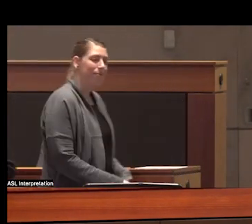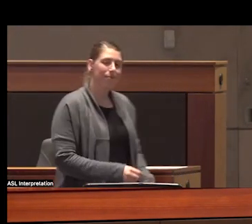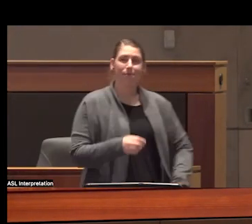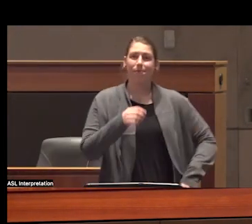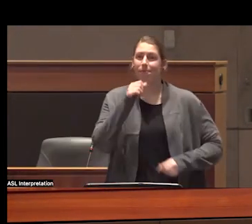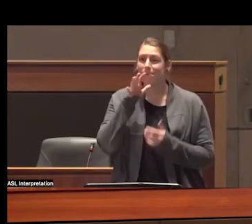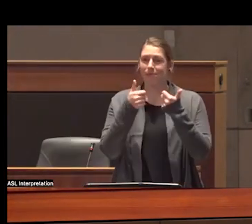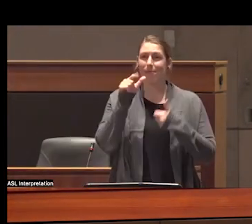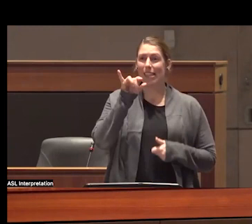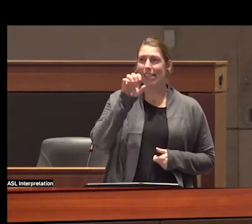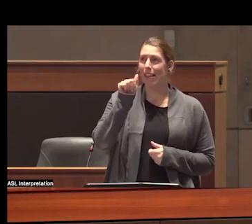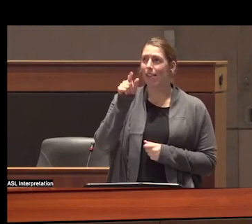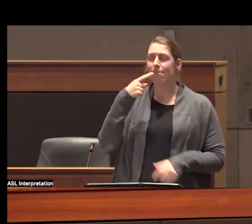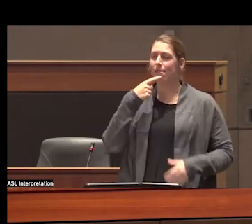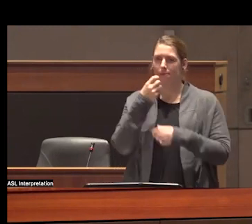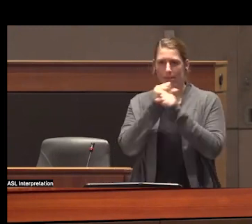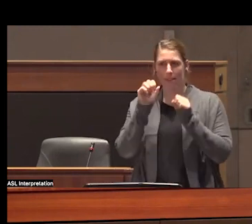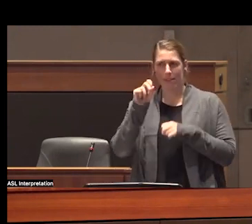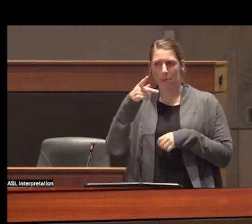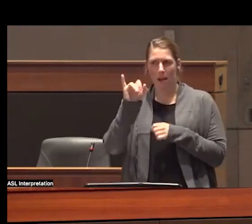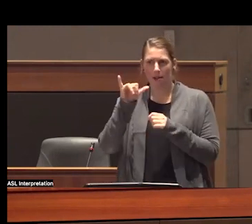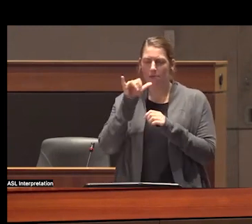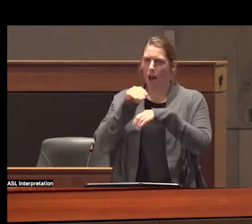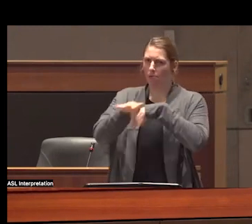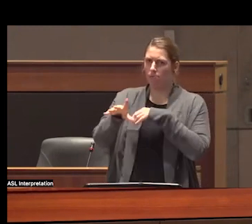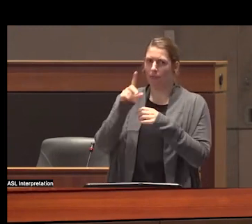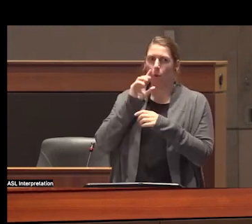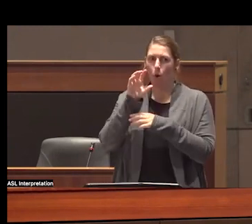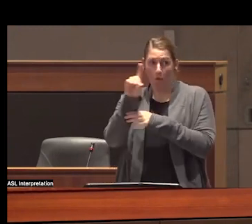that safe Supply is not contributing to fatal overdose I'm just going to read a quote from